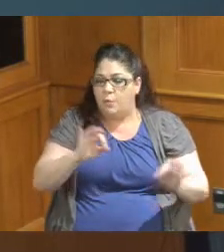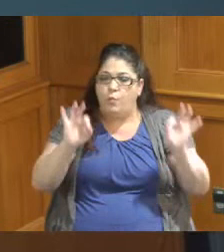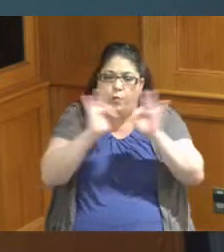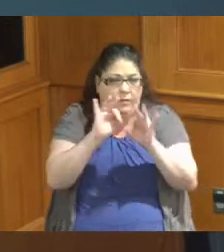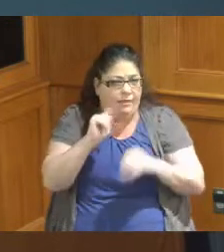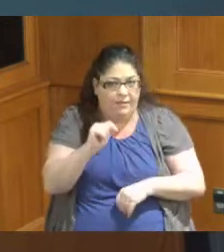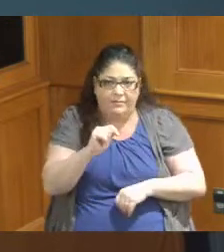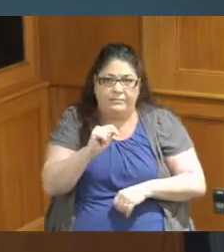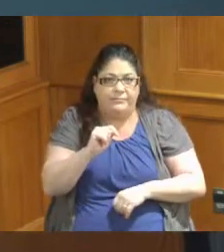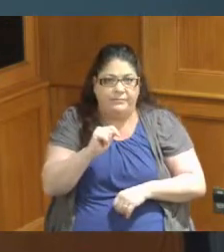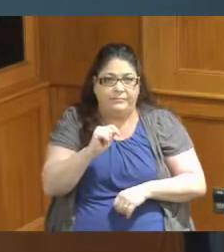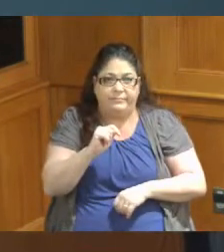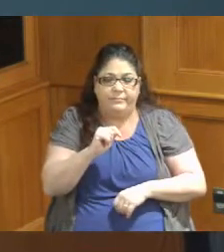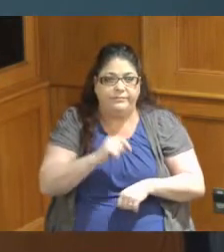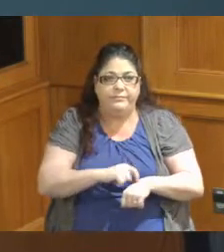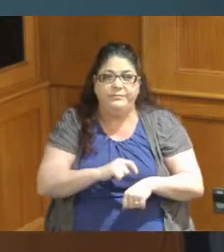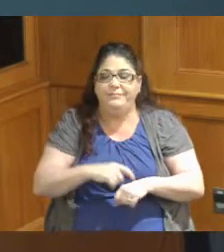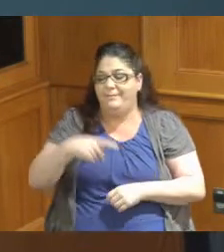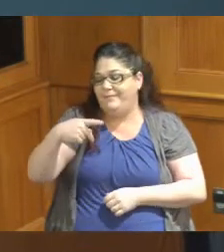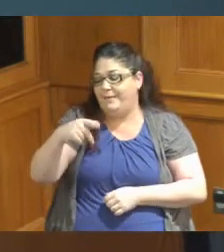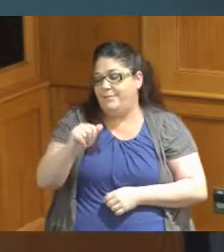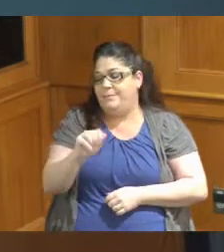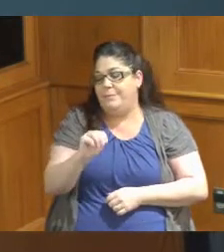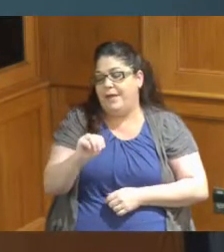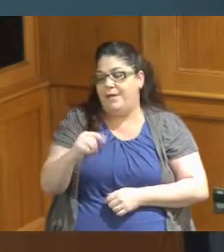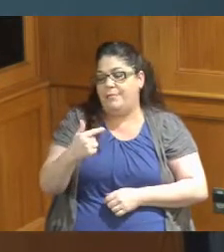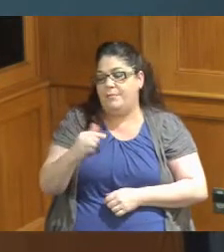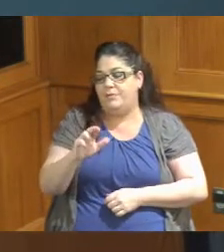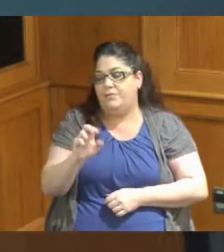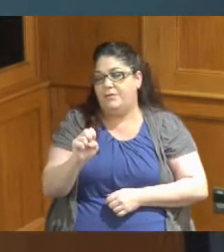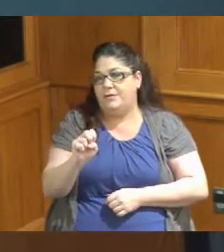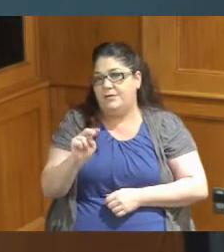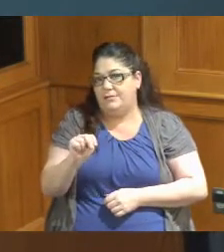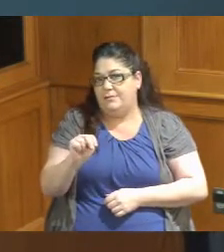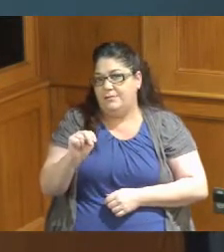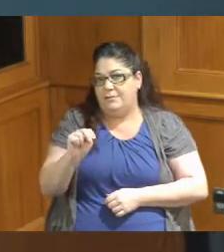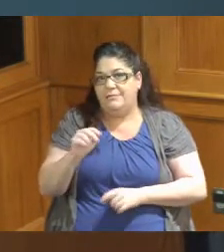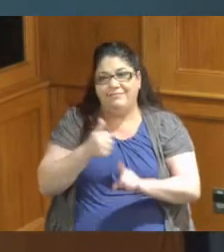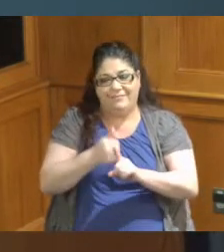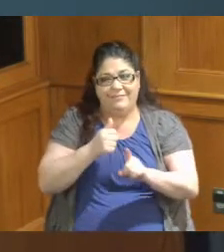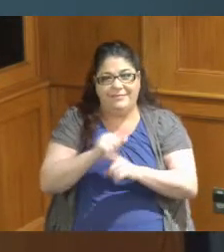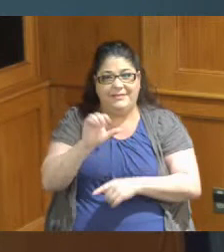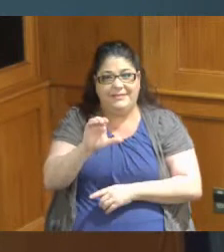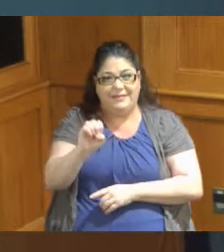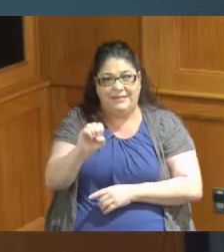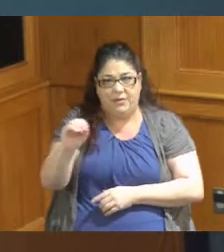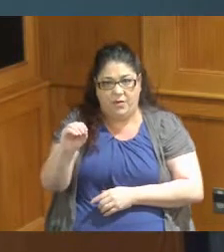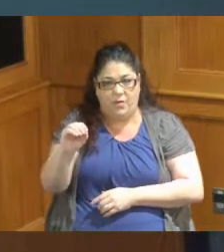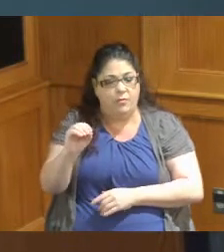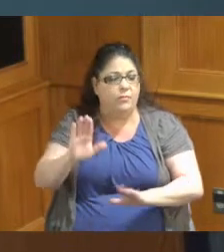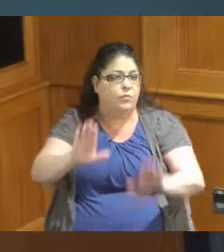I think Pam green who's the CEO who's doing a fantastic job there and a little note I told